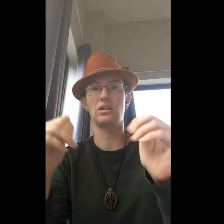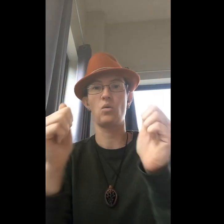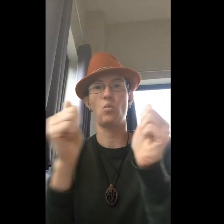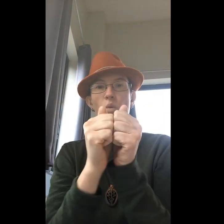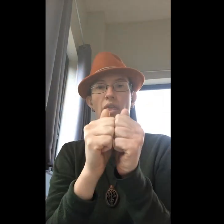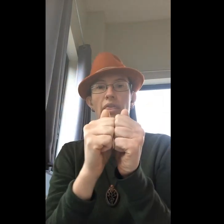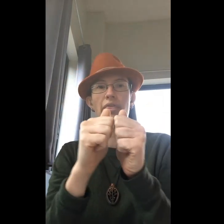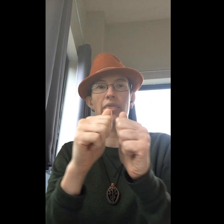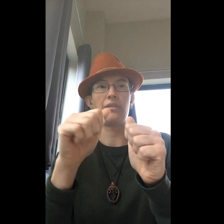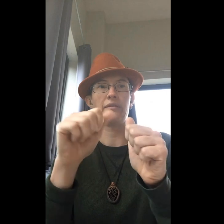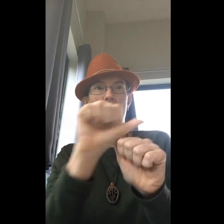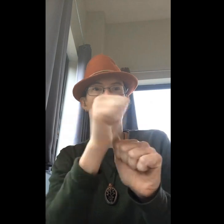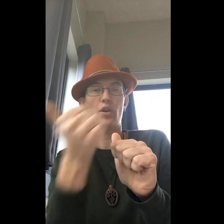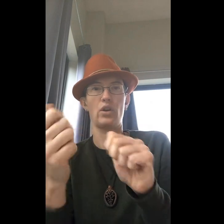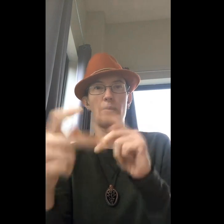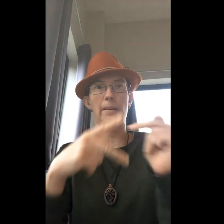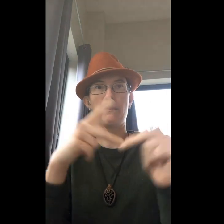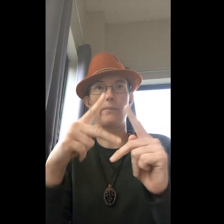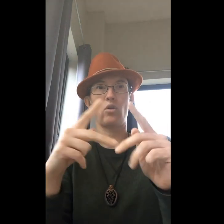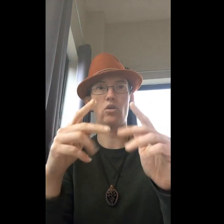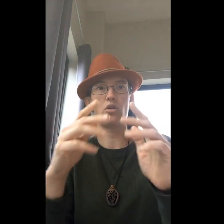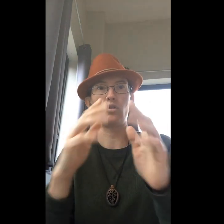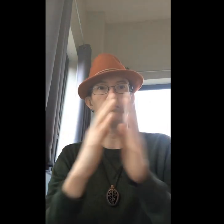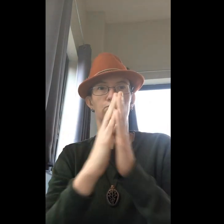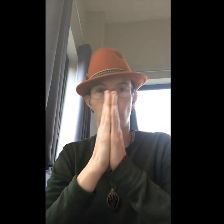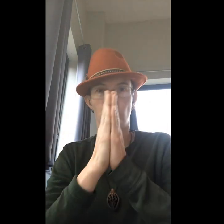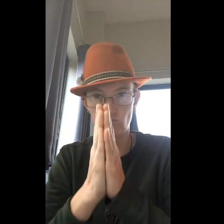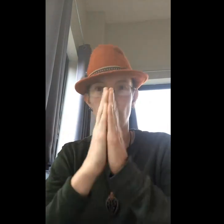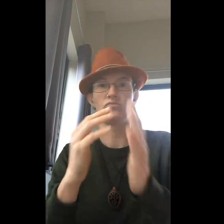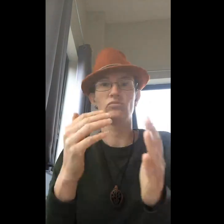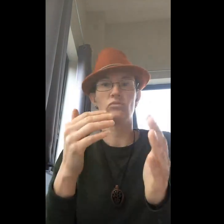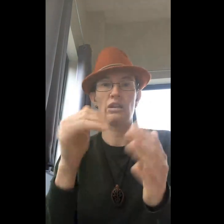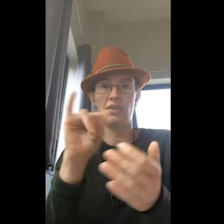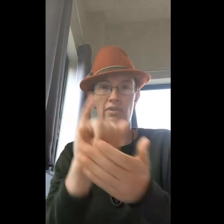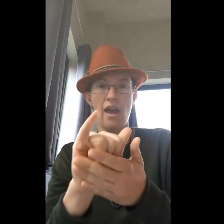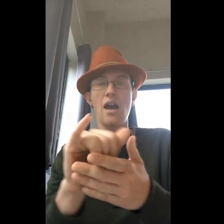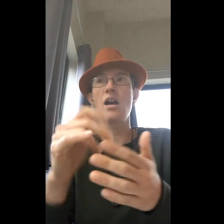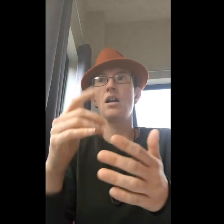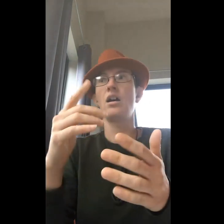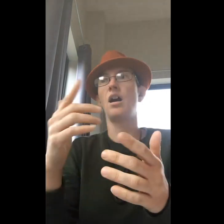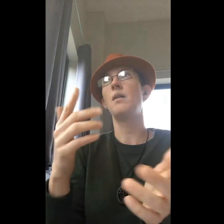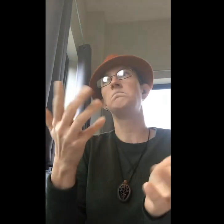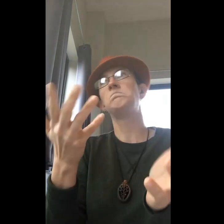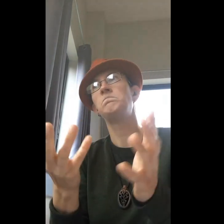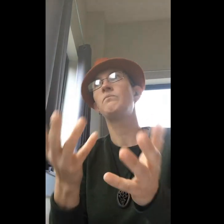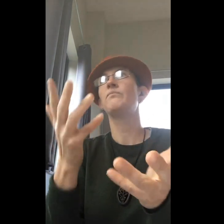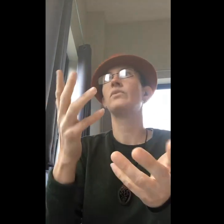with other people, like praying.